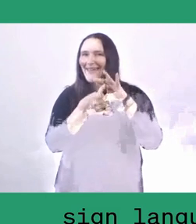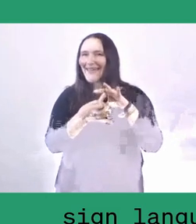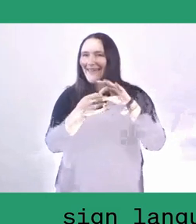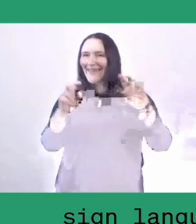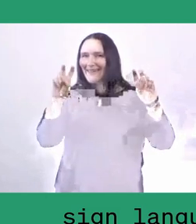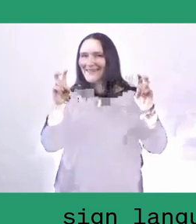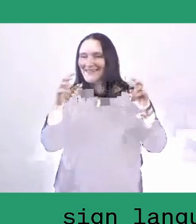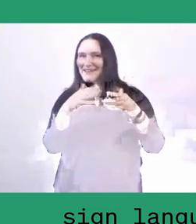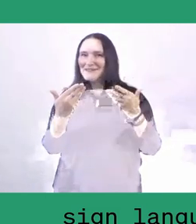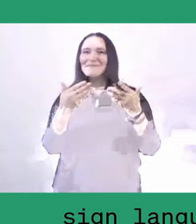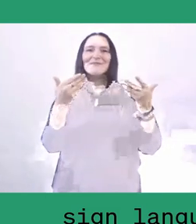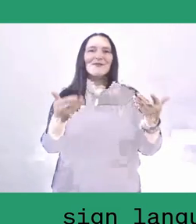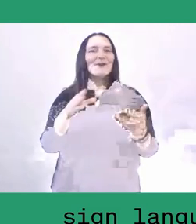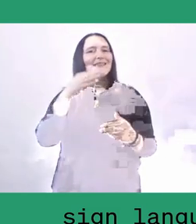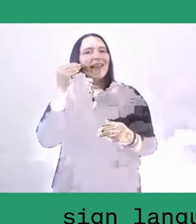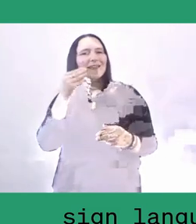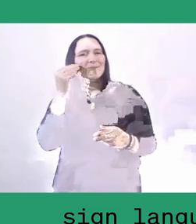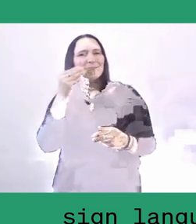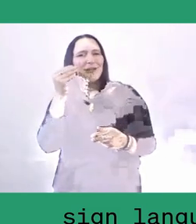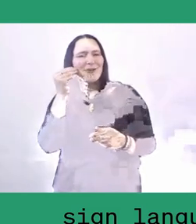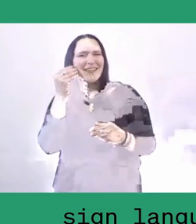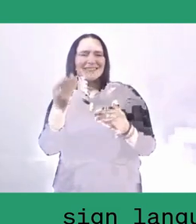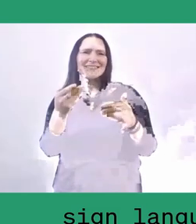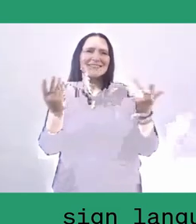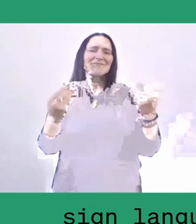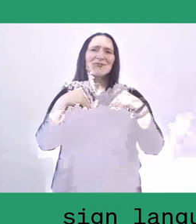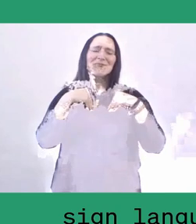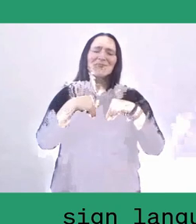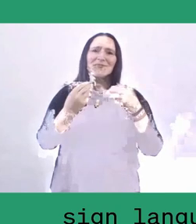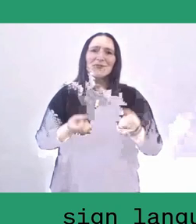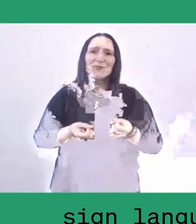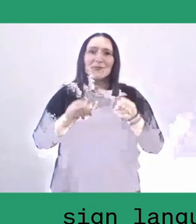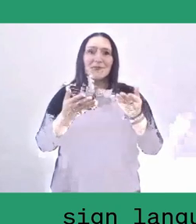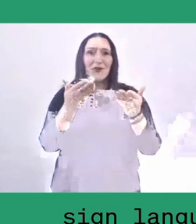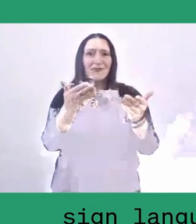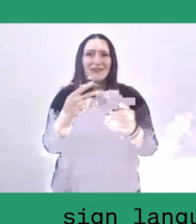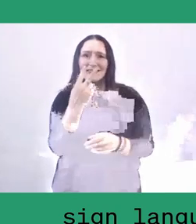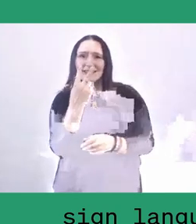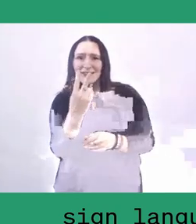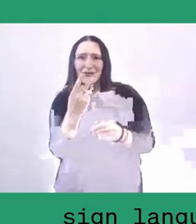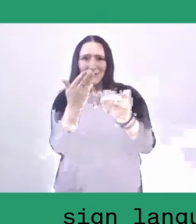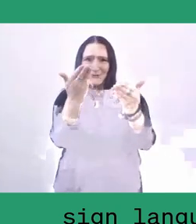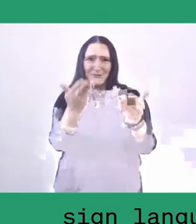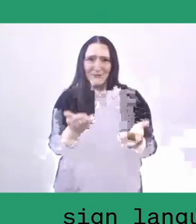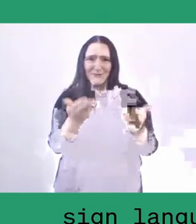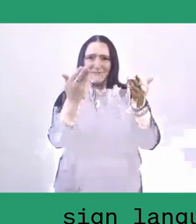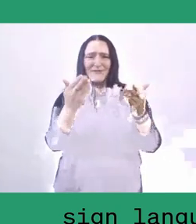and your distinctive experiences of these two...